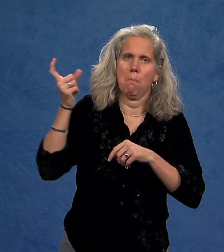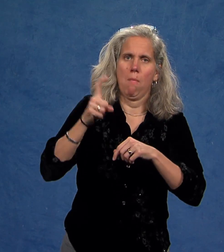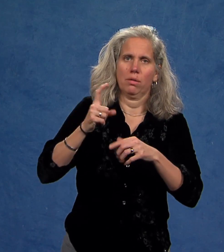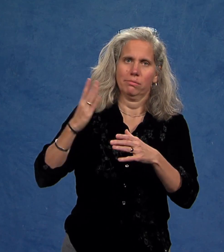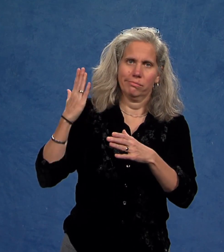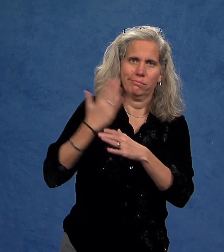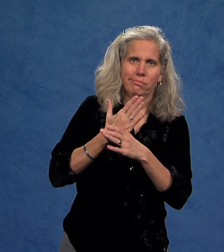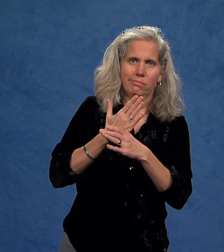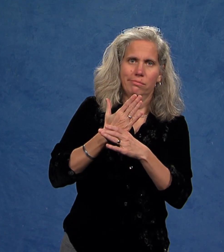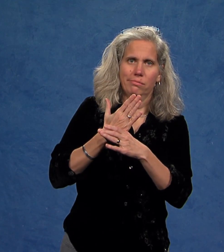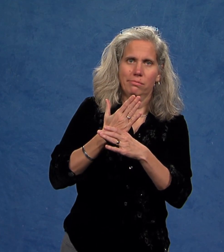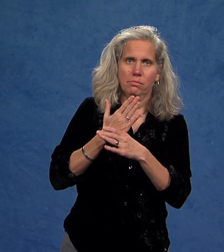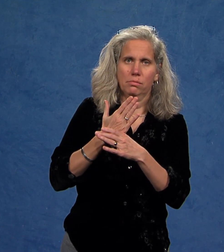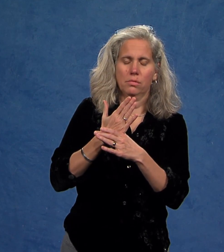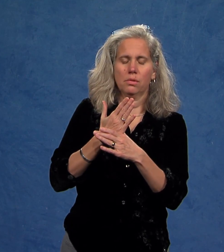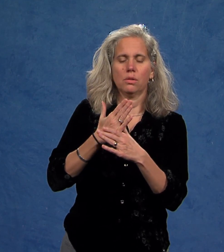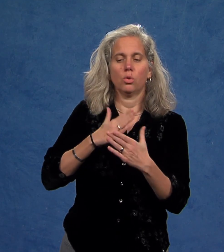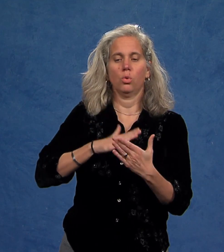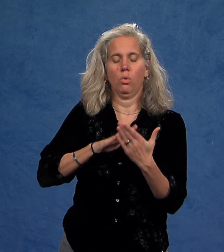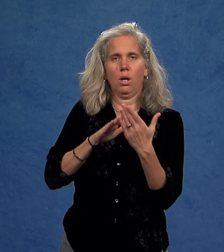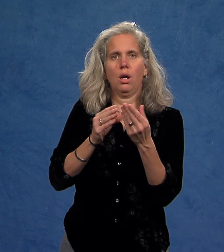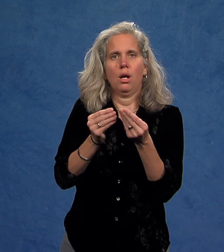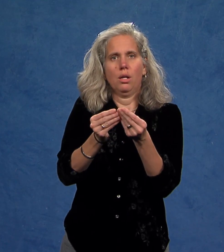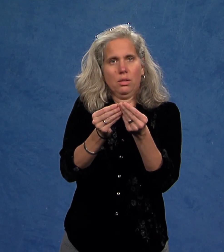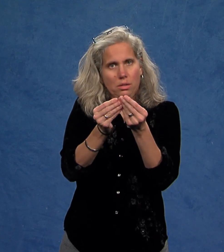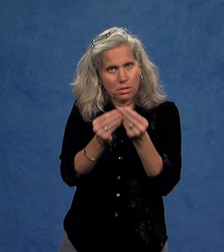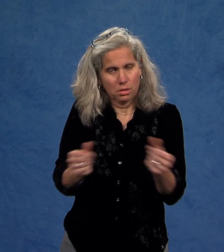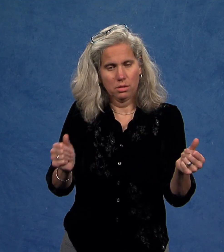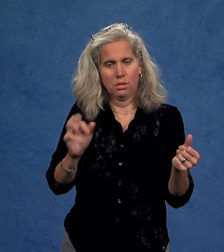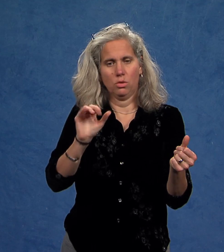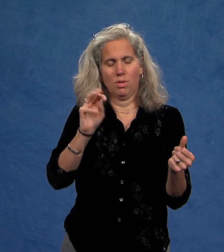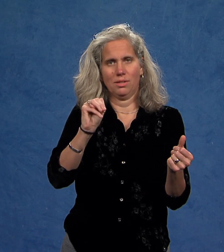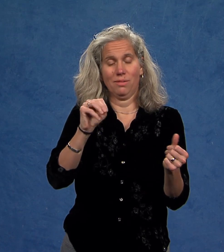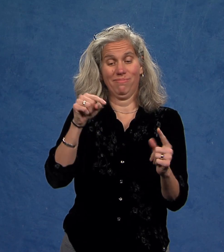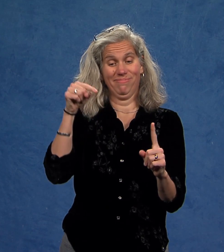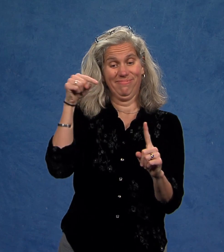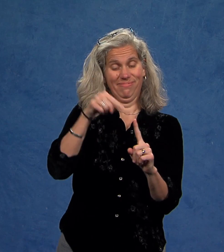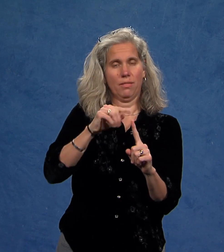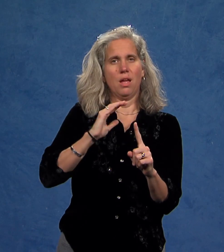the continuing impacts of discrimination.